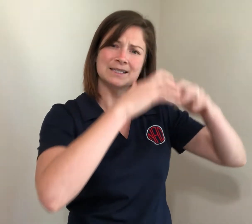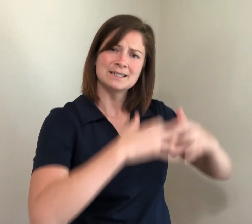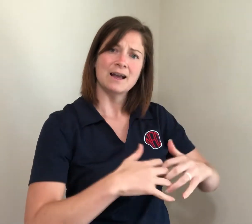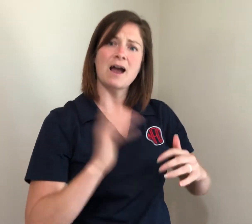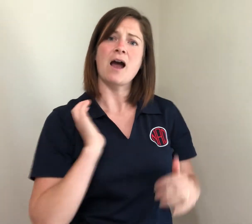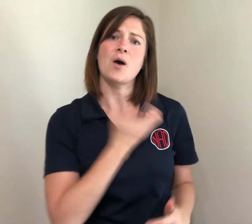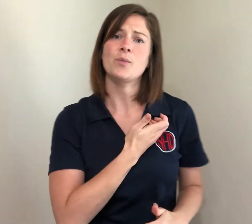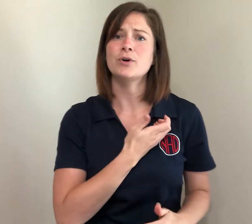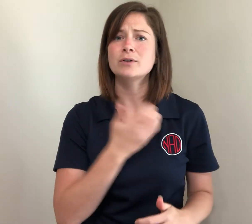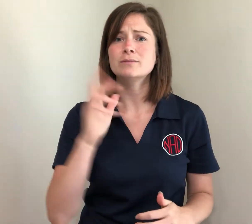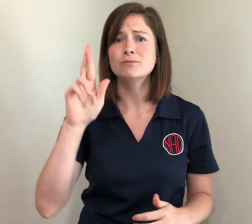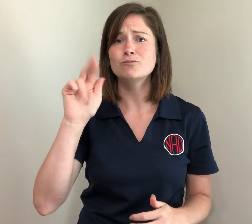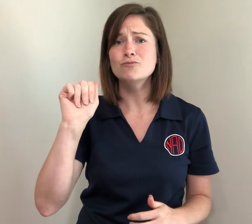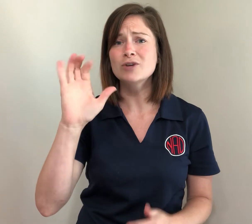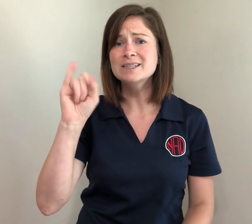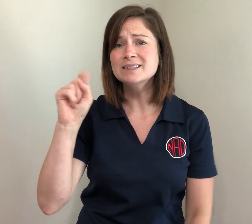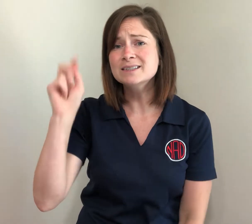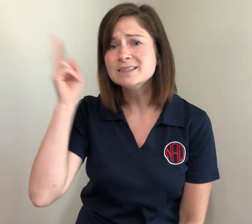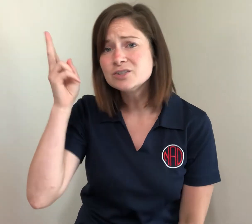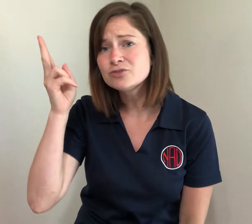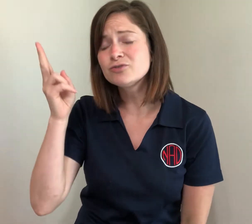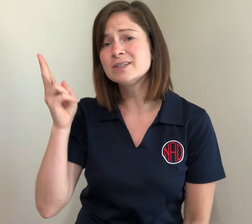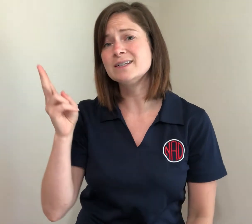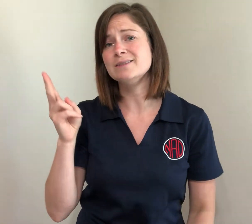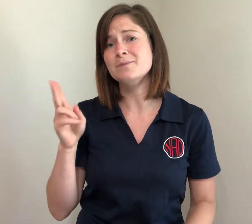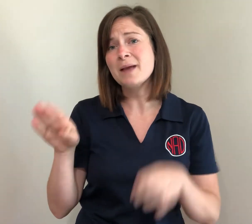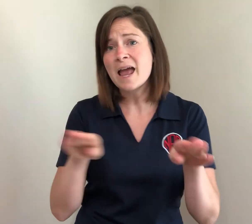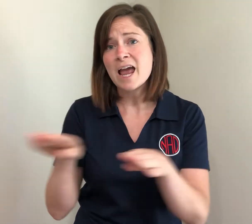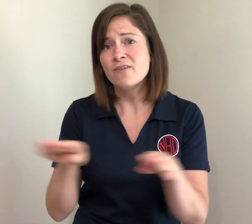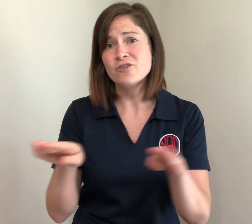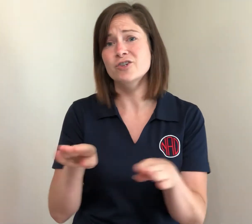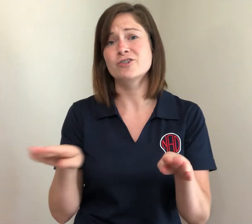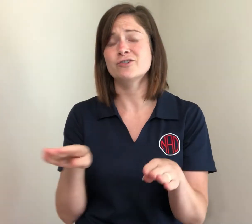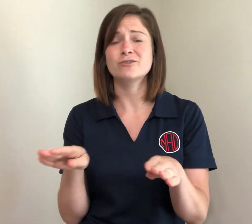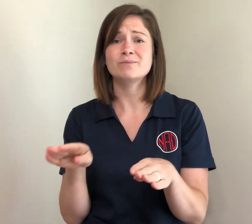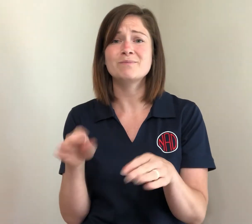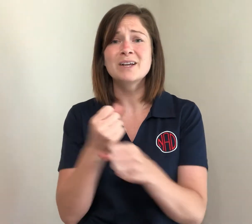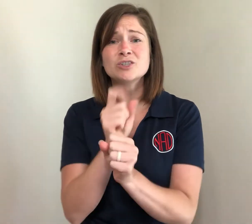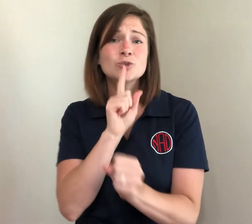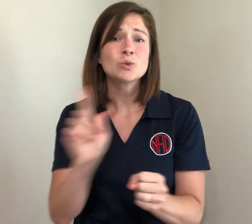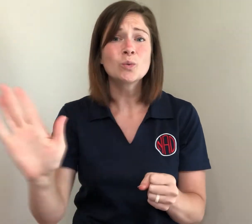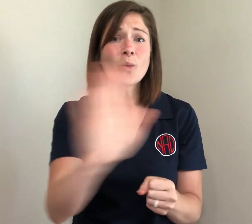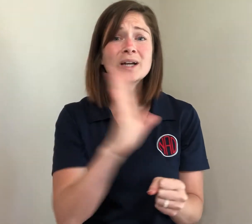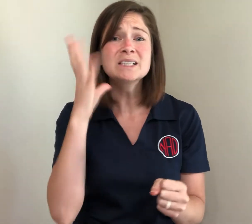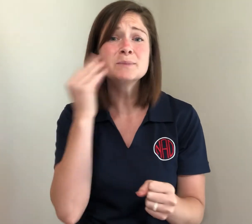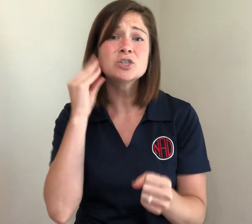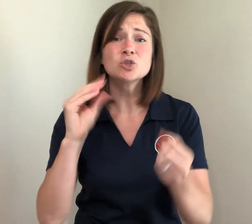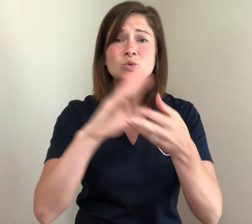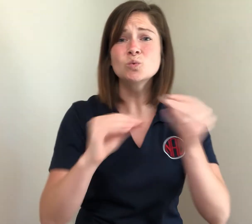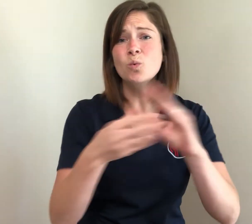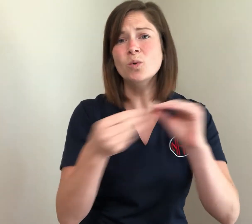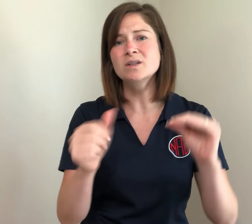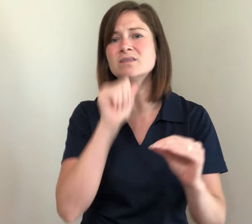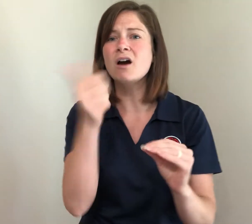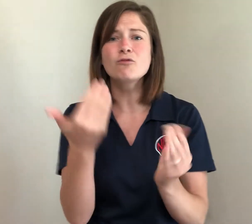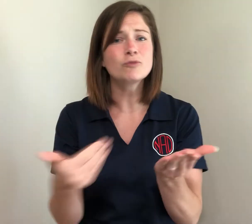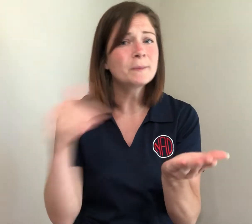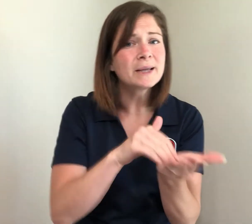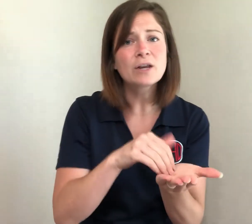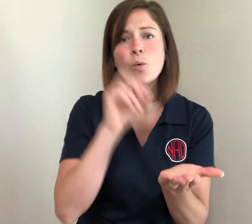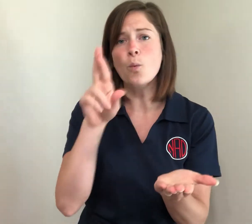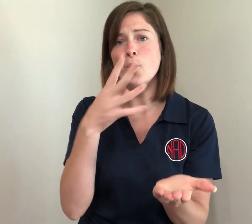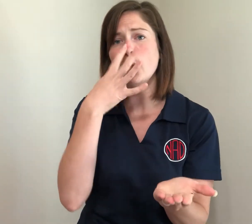towards dismantling racist behaviors to ensure these stories and experiences are not repeated or ignored.